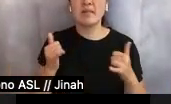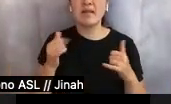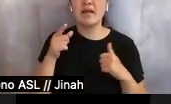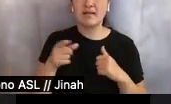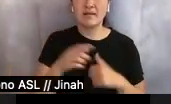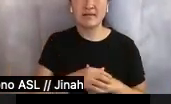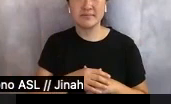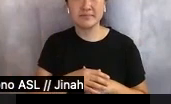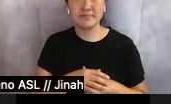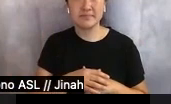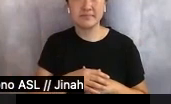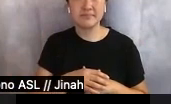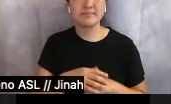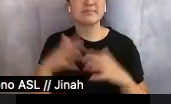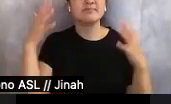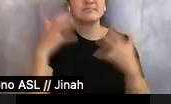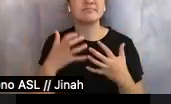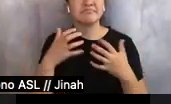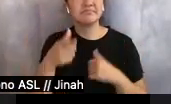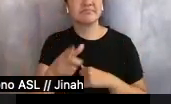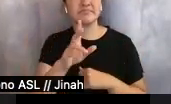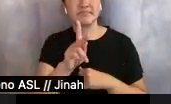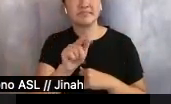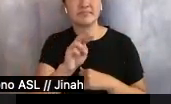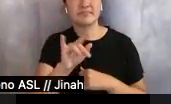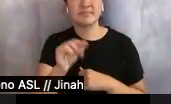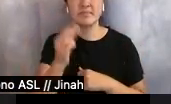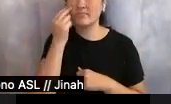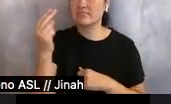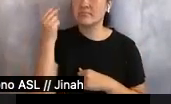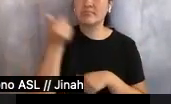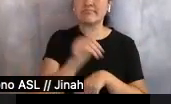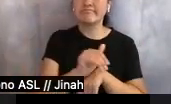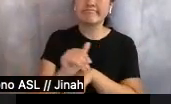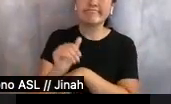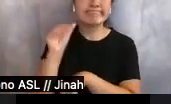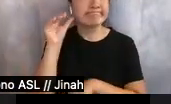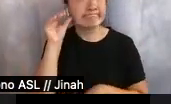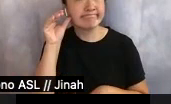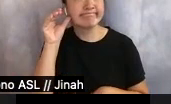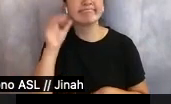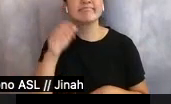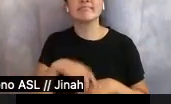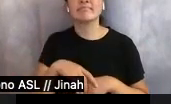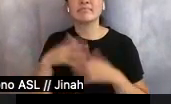Darkness. Katrina recalled all the night she had spent listening, in the dark. But where she